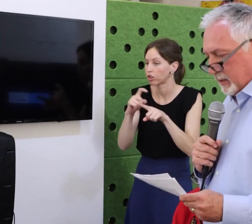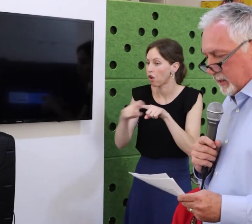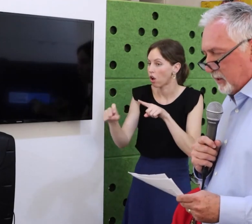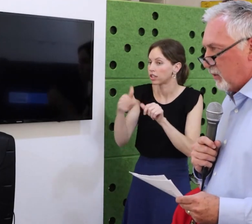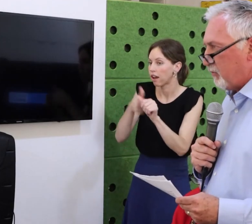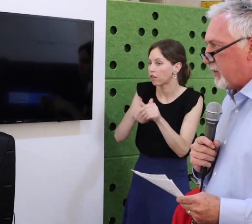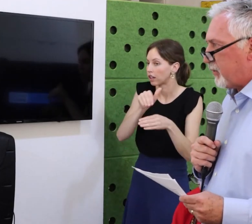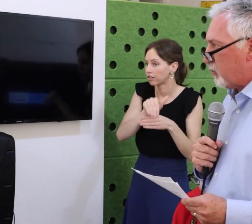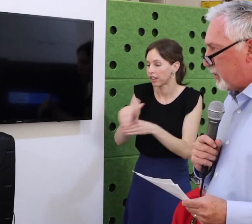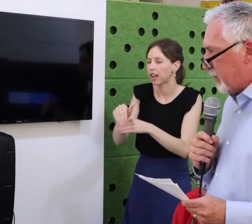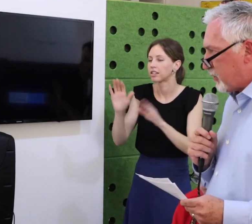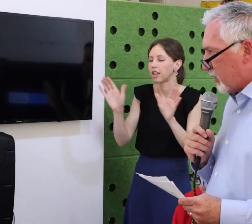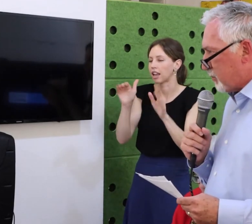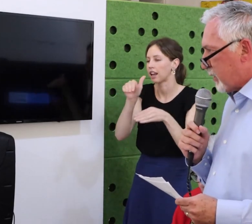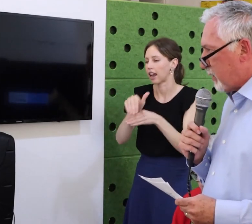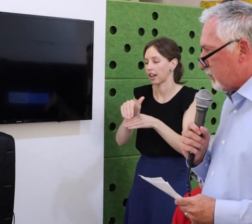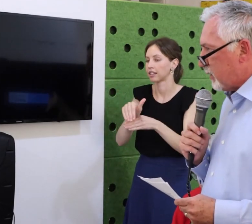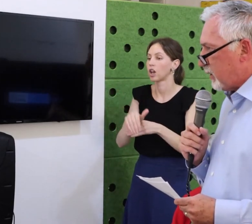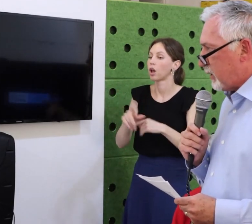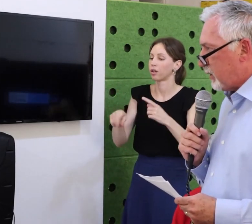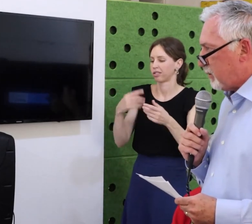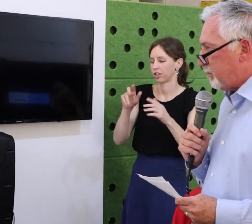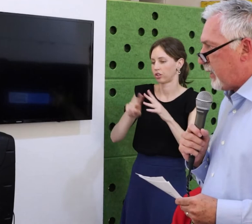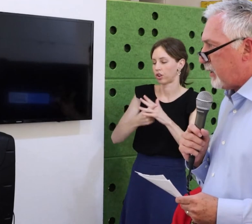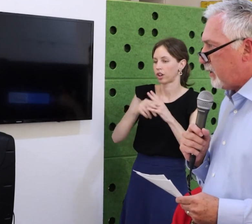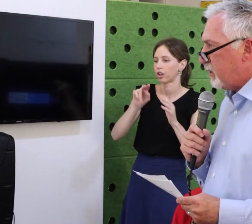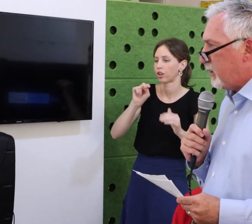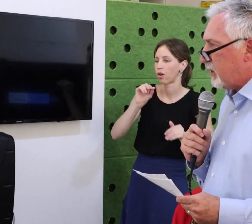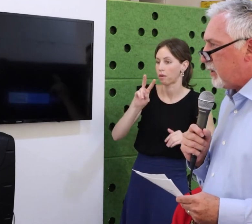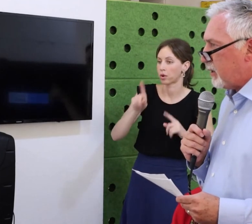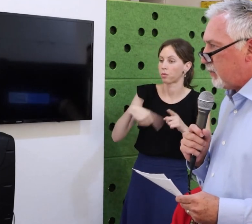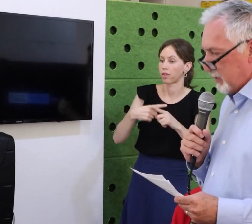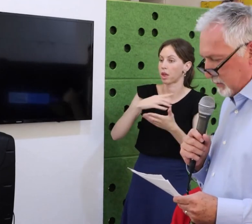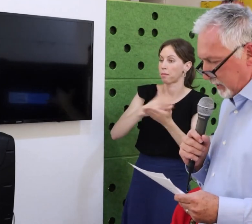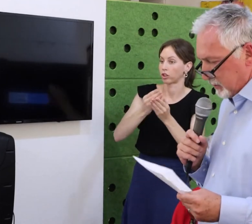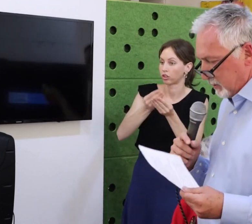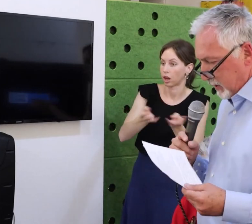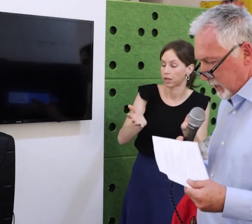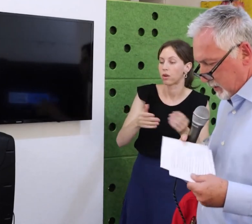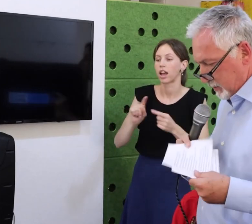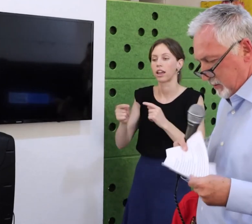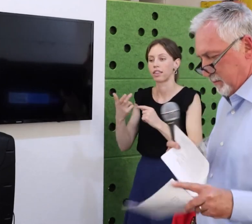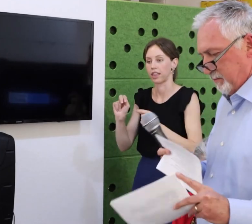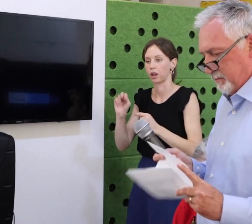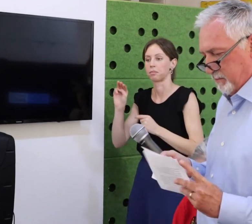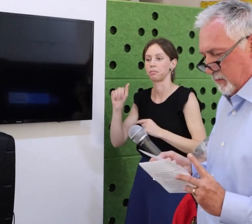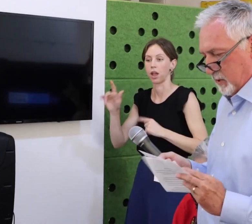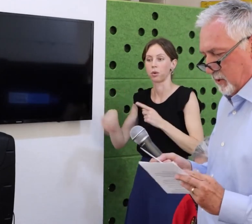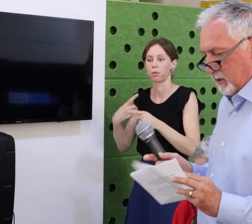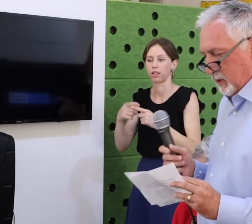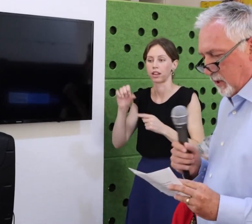She’s worked relentlessly on our missions. Her work is not just during the session but before and after.